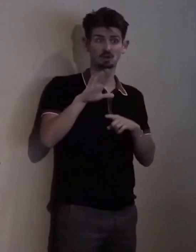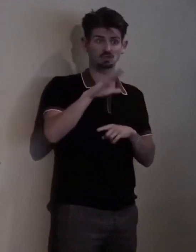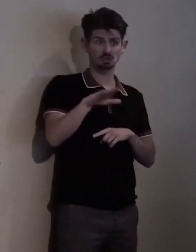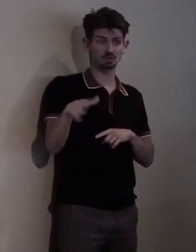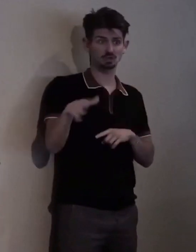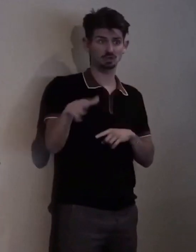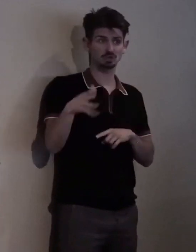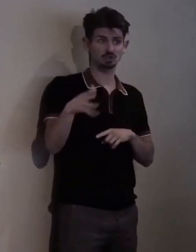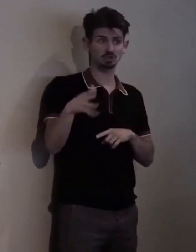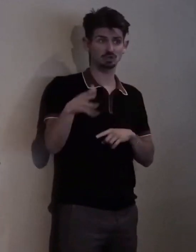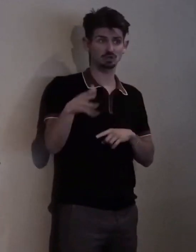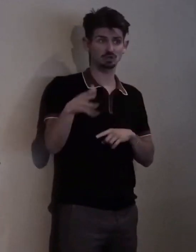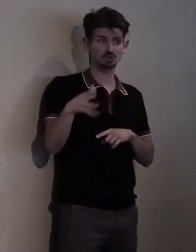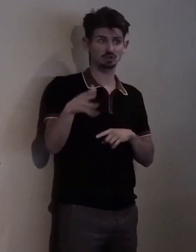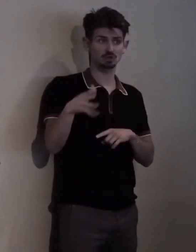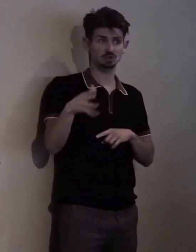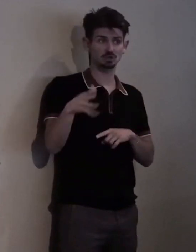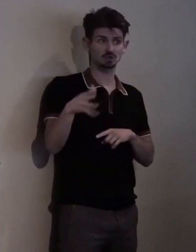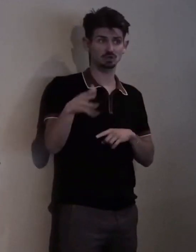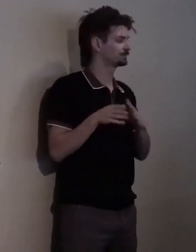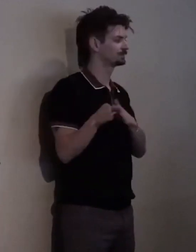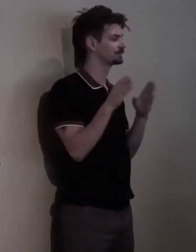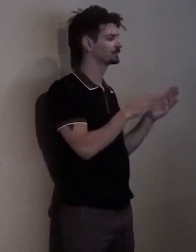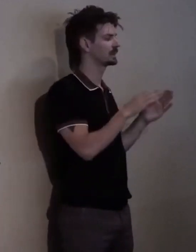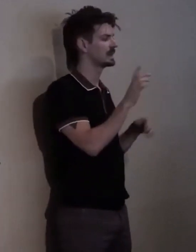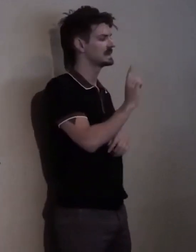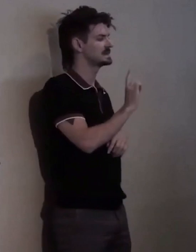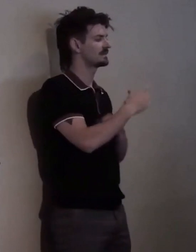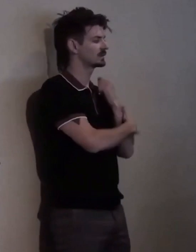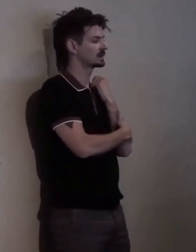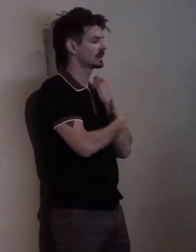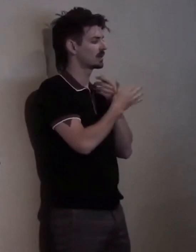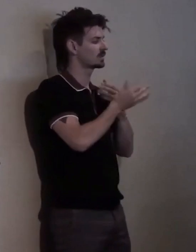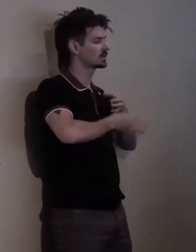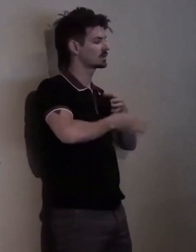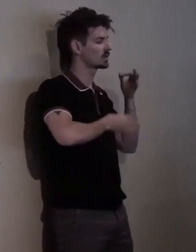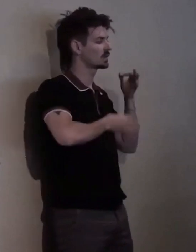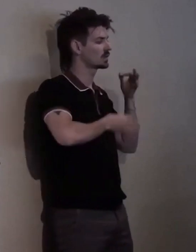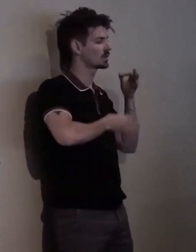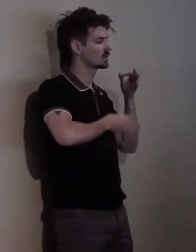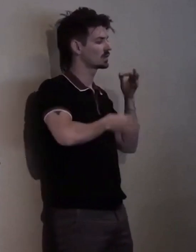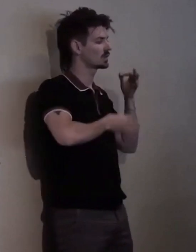The Denver... The Denver County Court refused to seat... Refused to seat for,